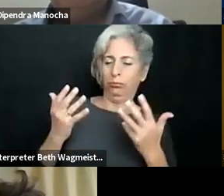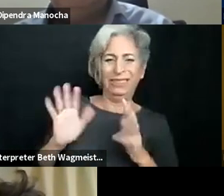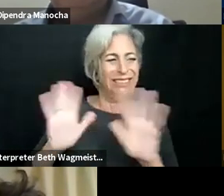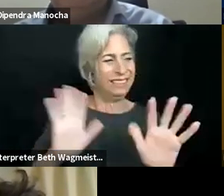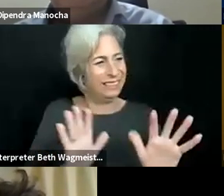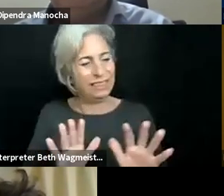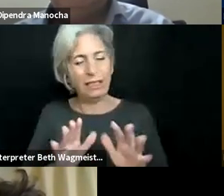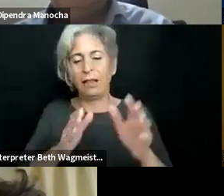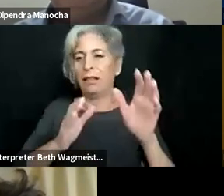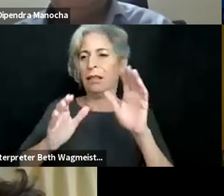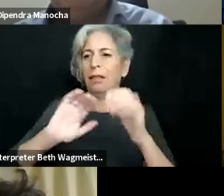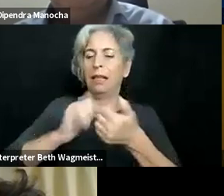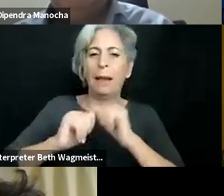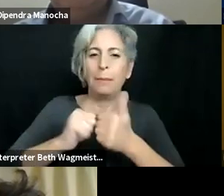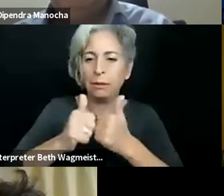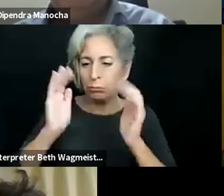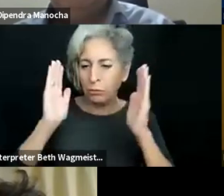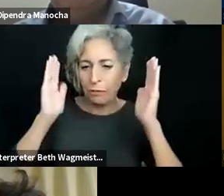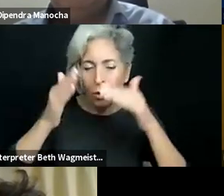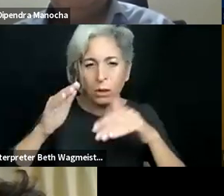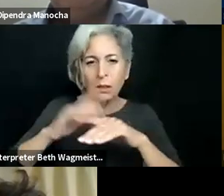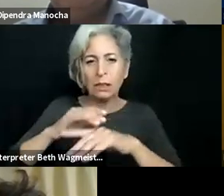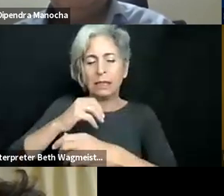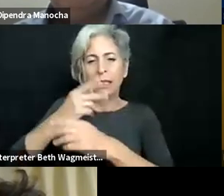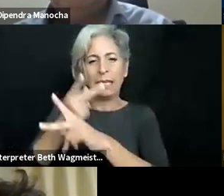been access to education is a more flow active process rather than corrections